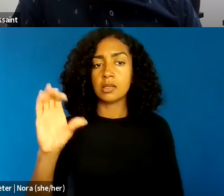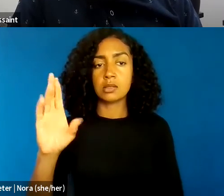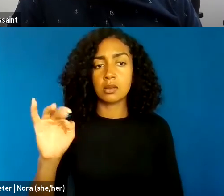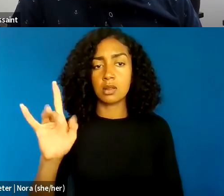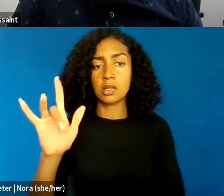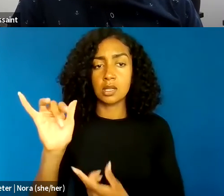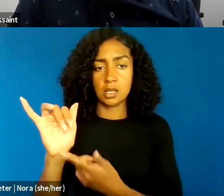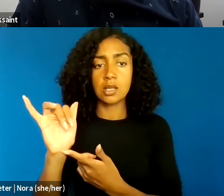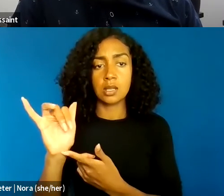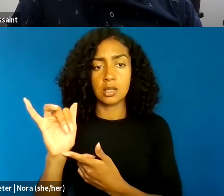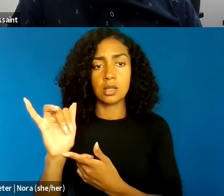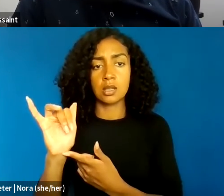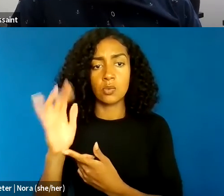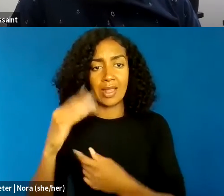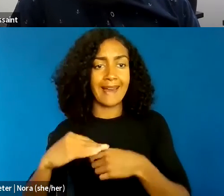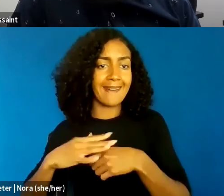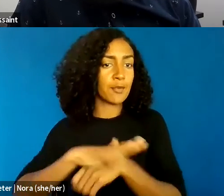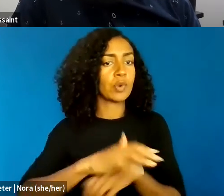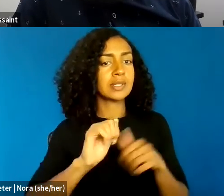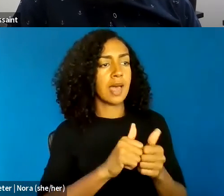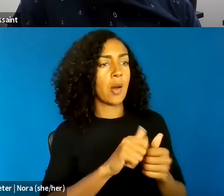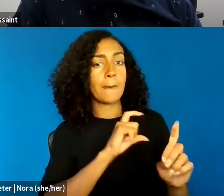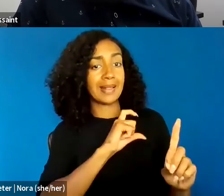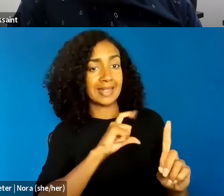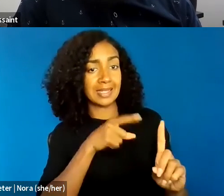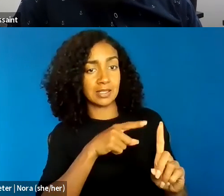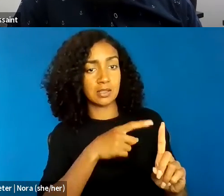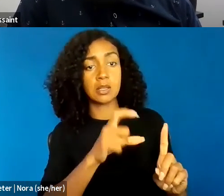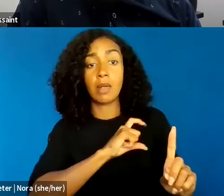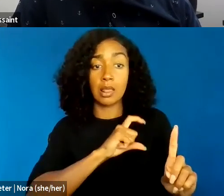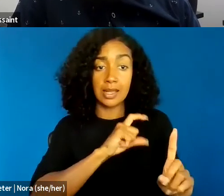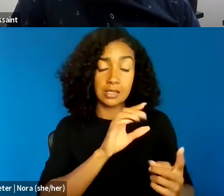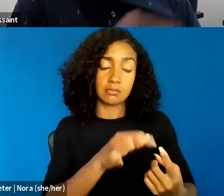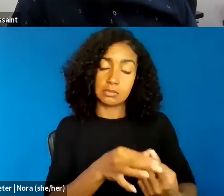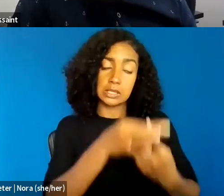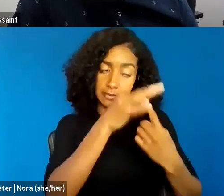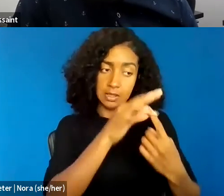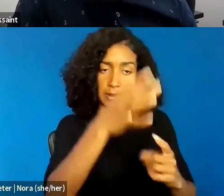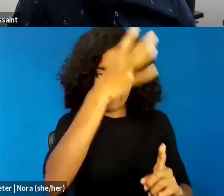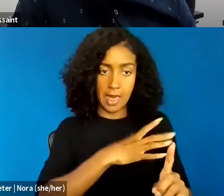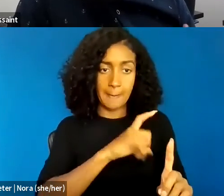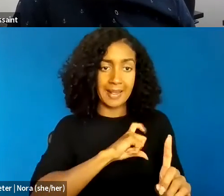the way that police officers, and in particular male police officers interpret hostility,